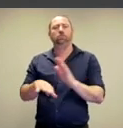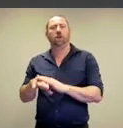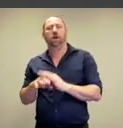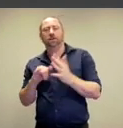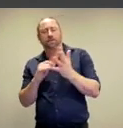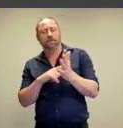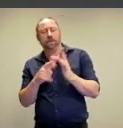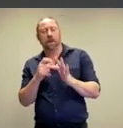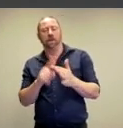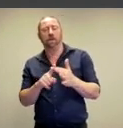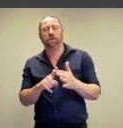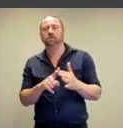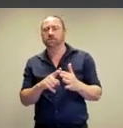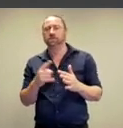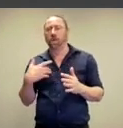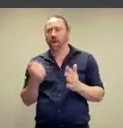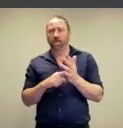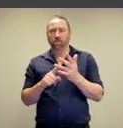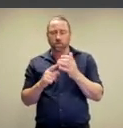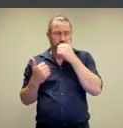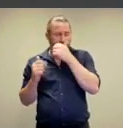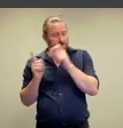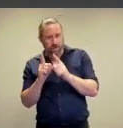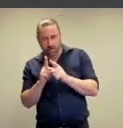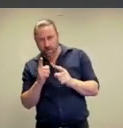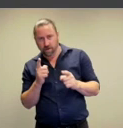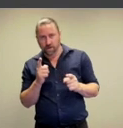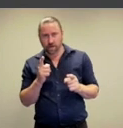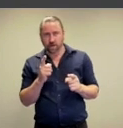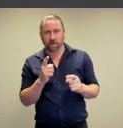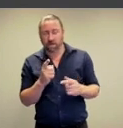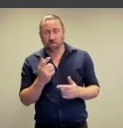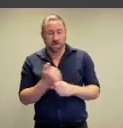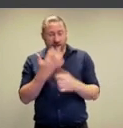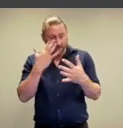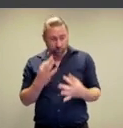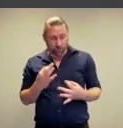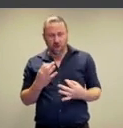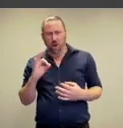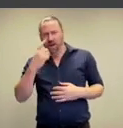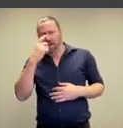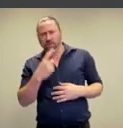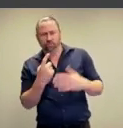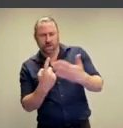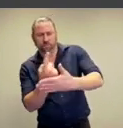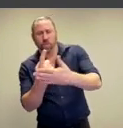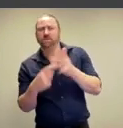Slide which also asks us to make a kind of you know,